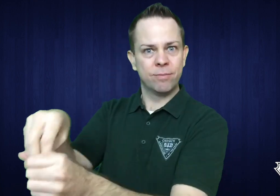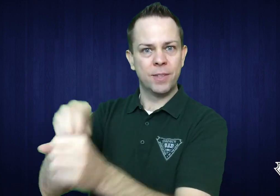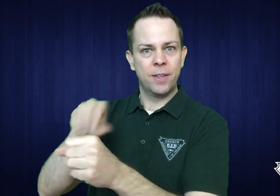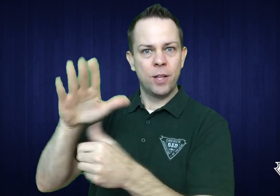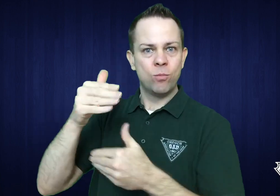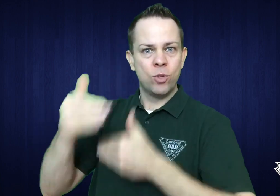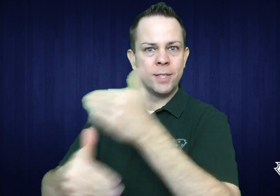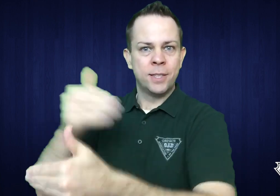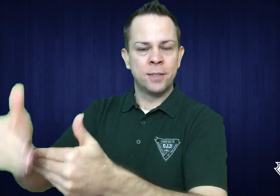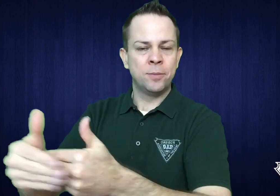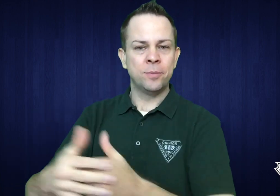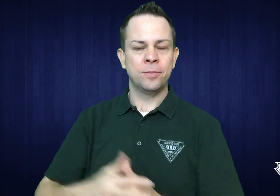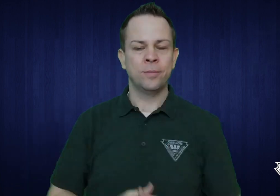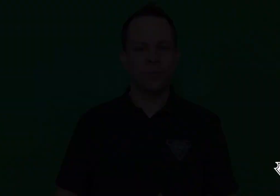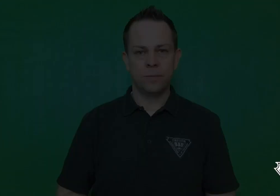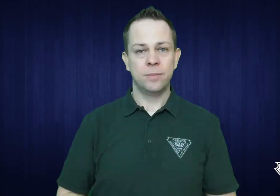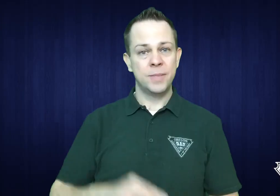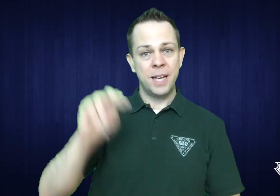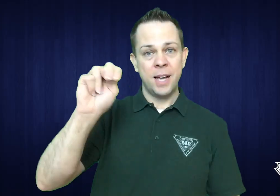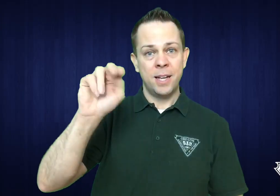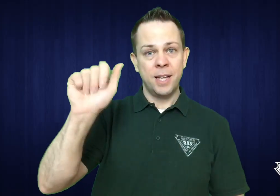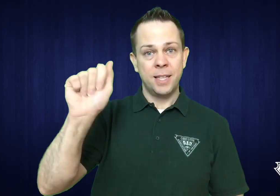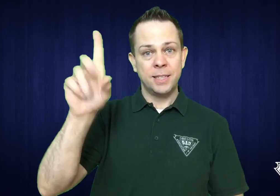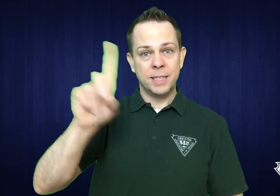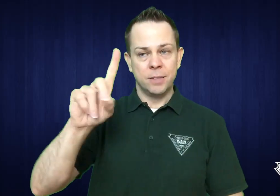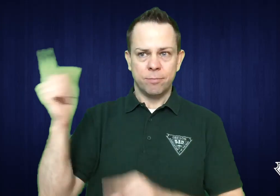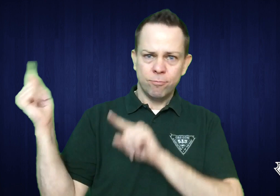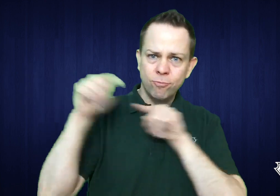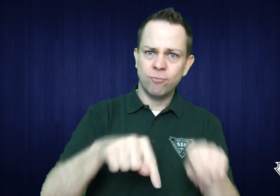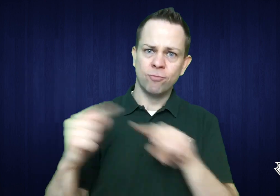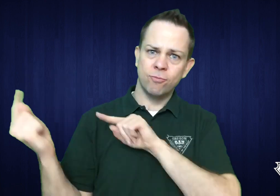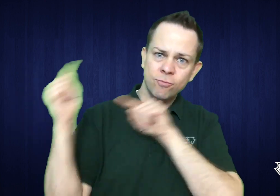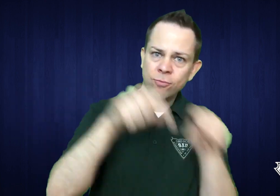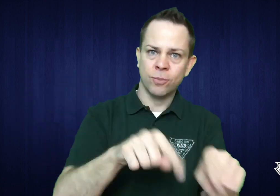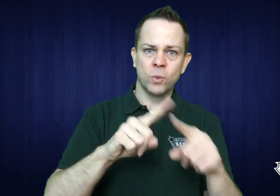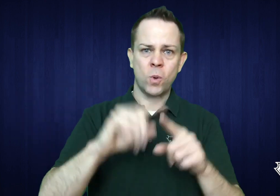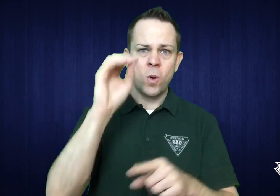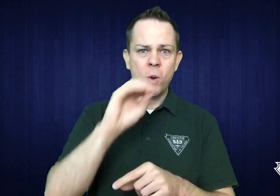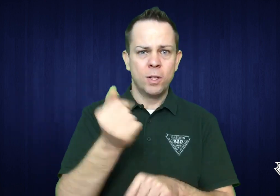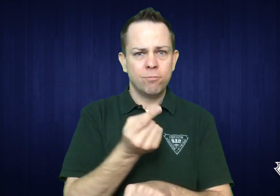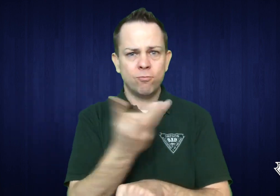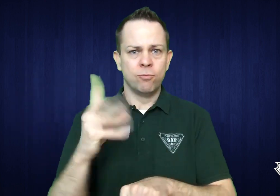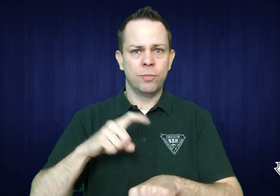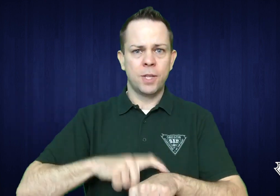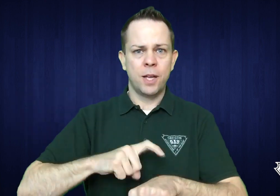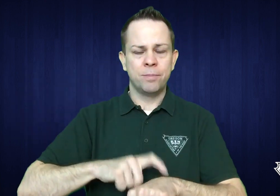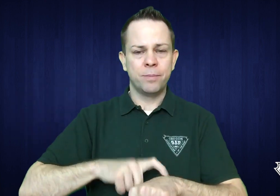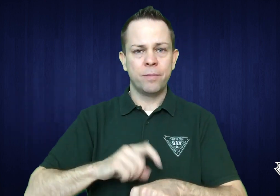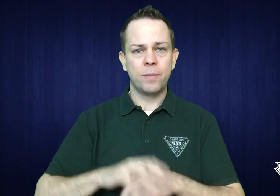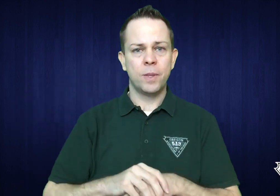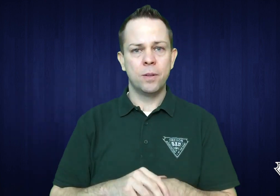and ensure that the Deaf voice was included in their proceedings. NAD has come to Oregon several times